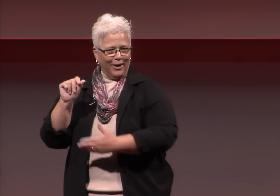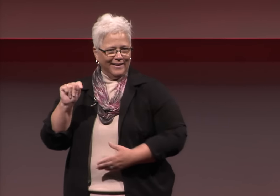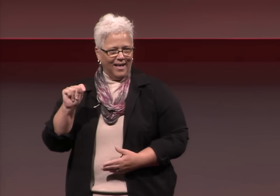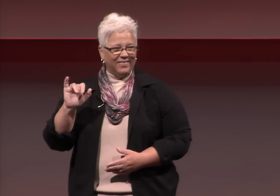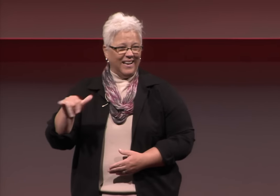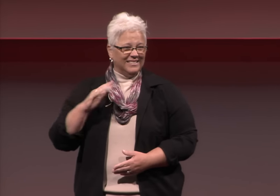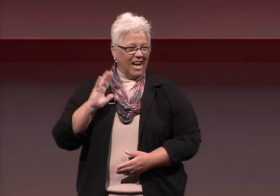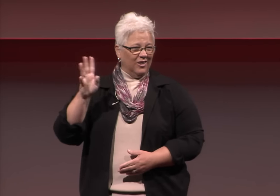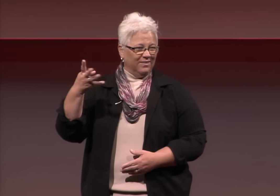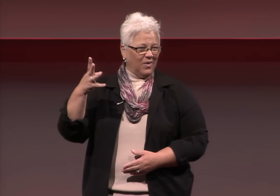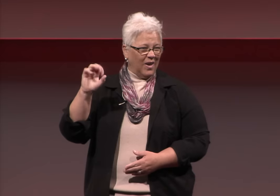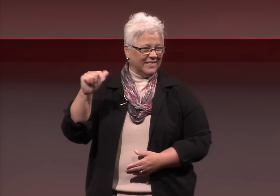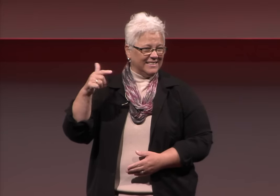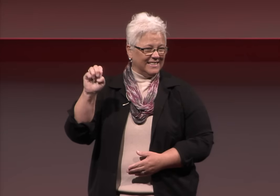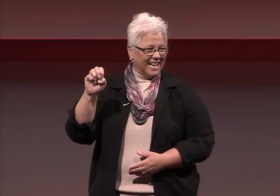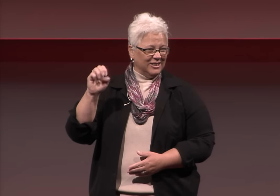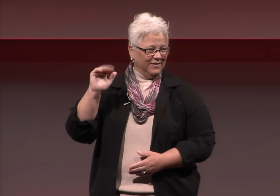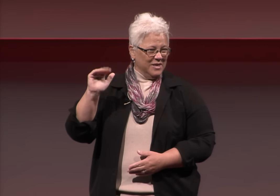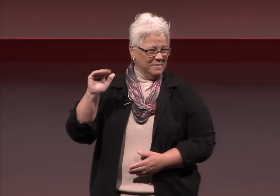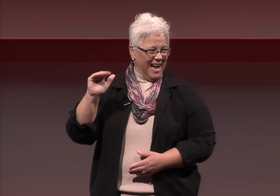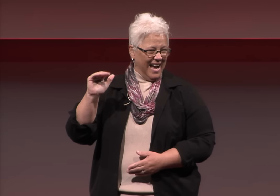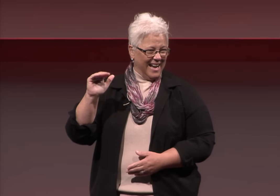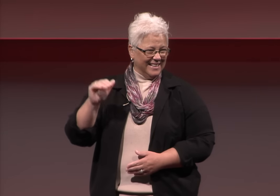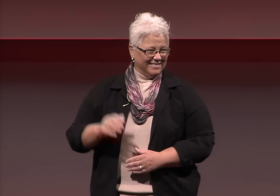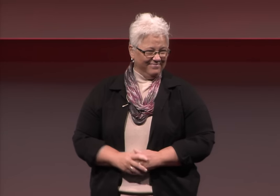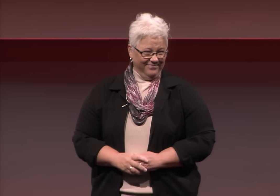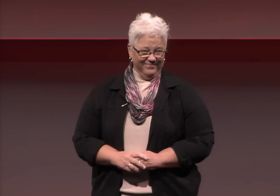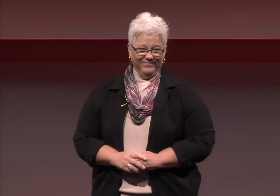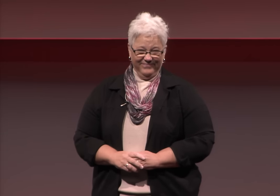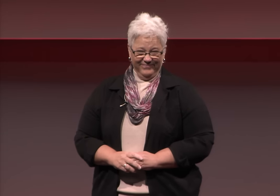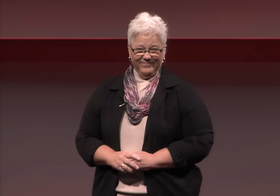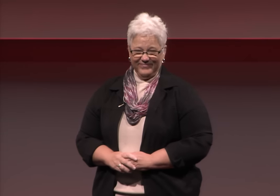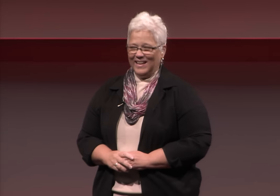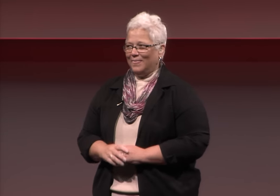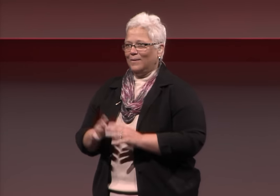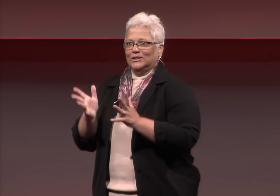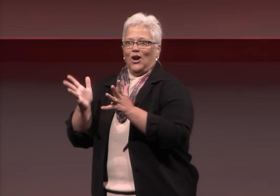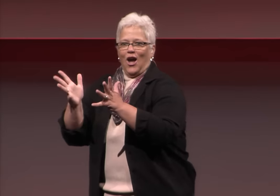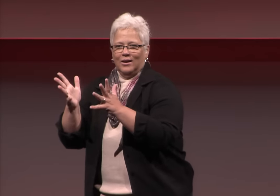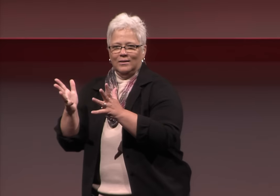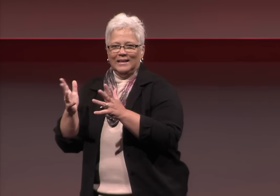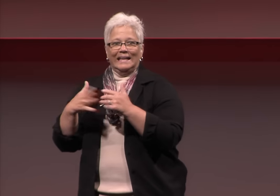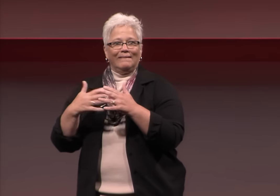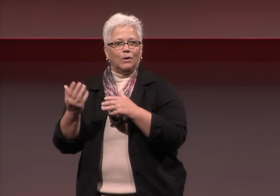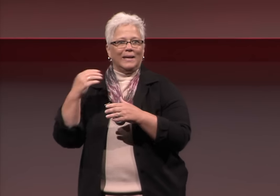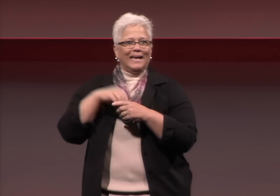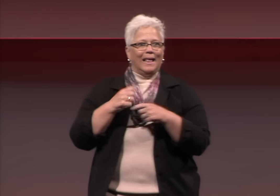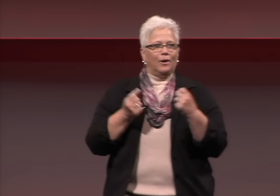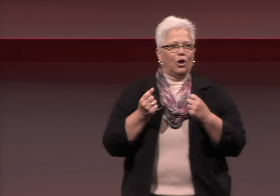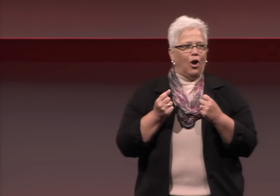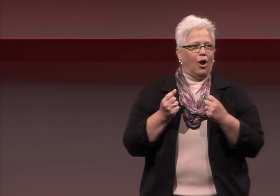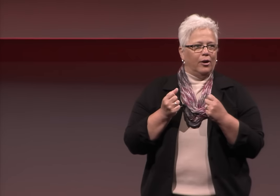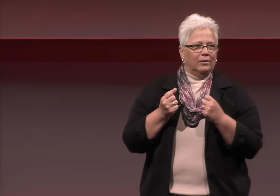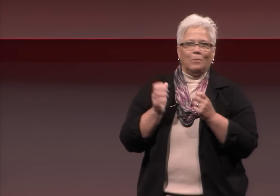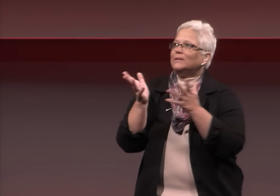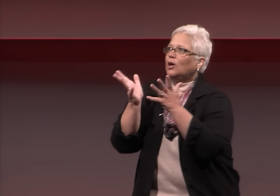Then we're out in the parking lot, and that's our fourth stage of goodbye. And in our cars, still talking.